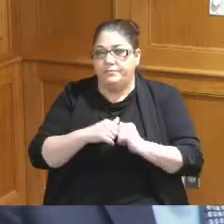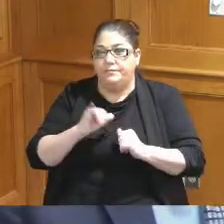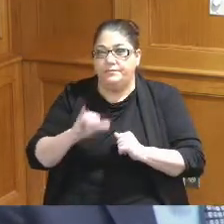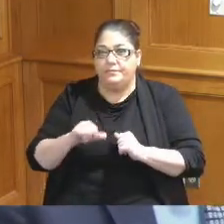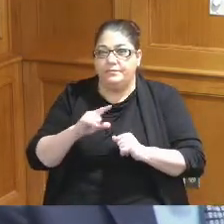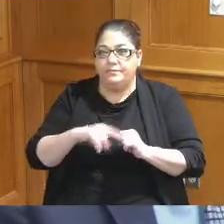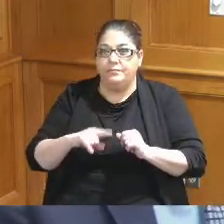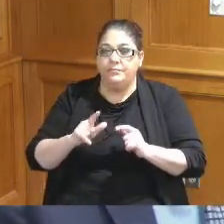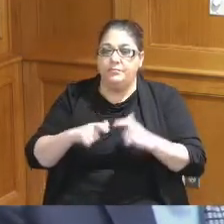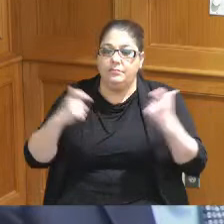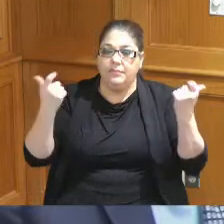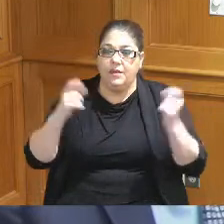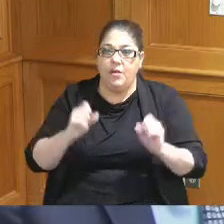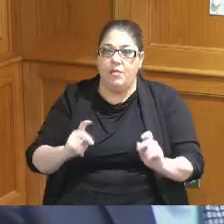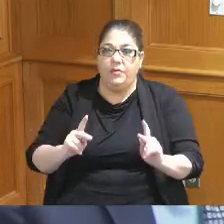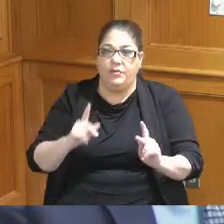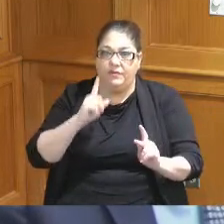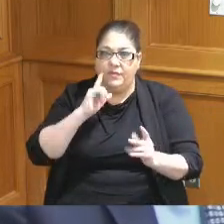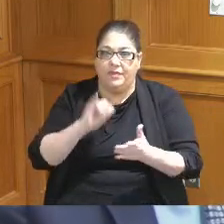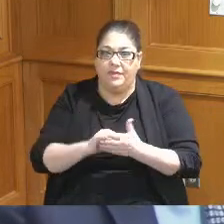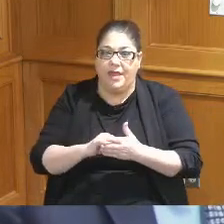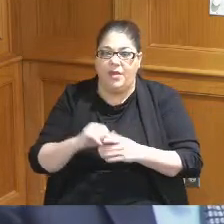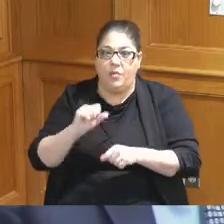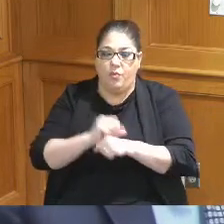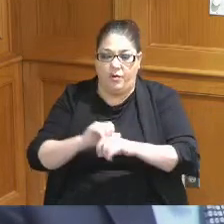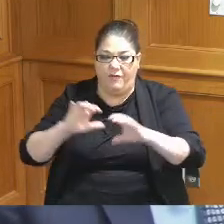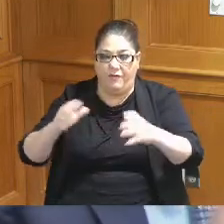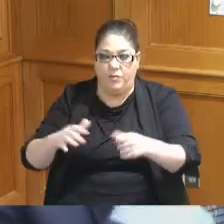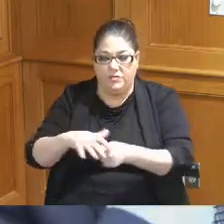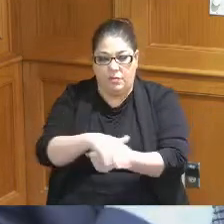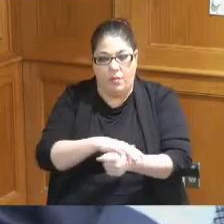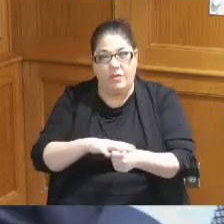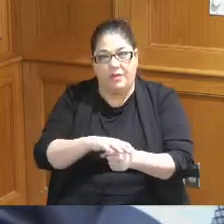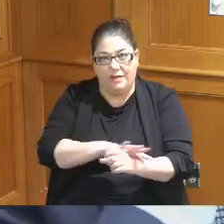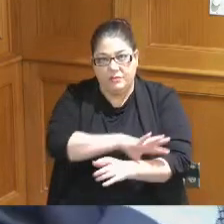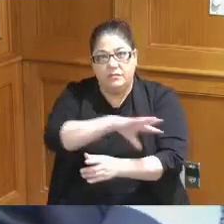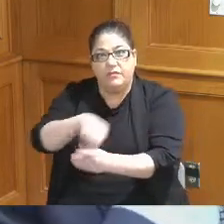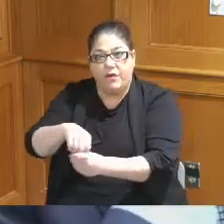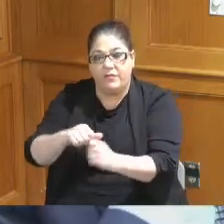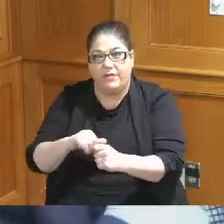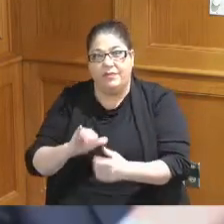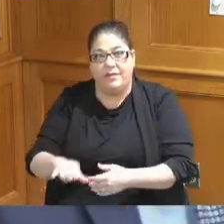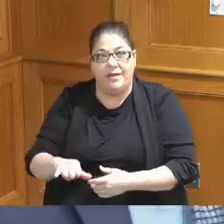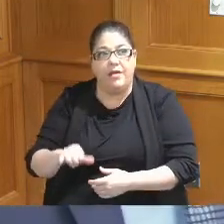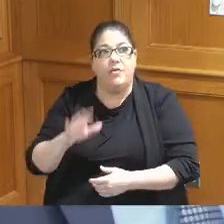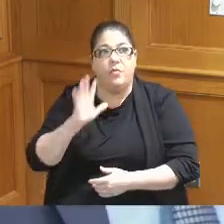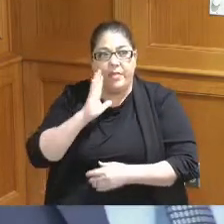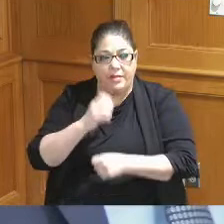deal of opportunity for the workforce locally on this project this is going to generate a lot of